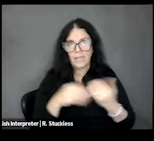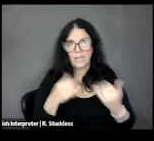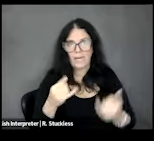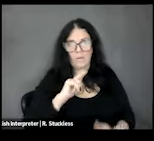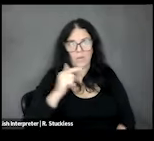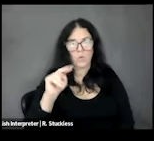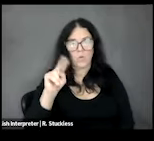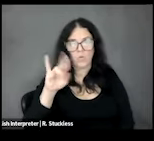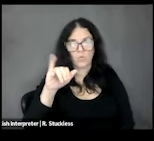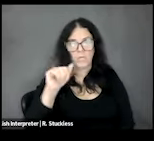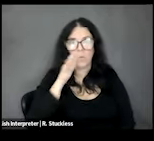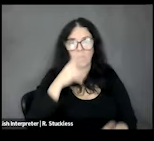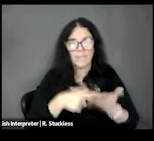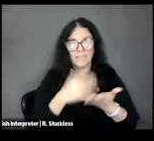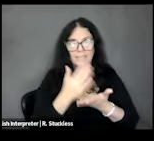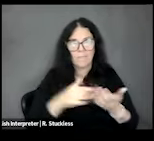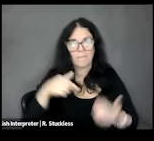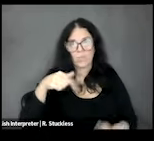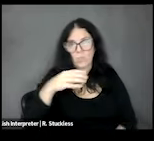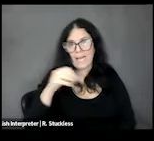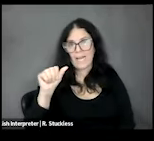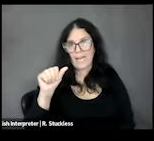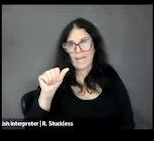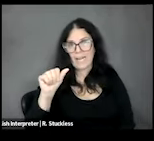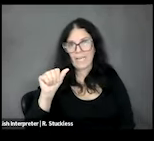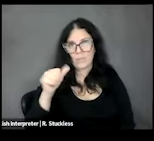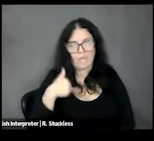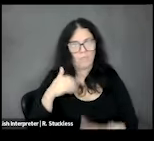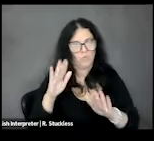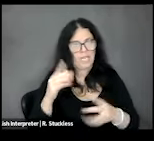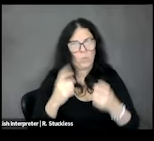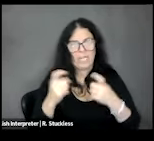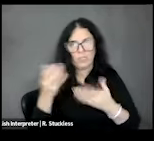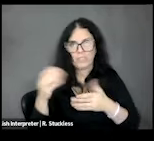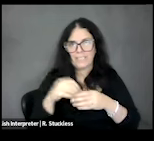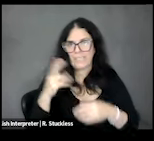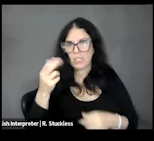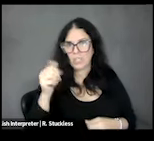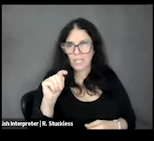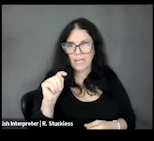help with some of the Q&A. We've got some great questions happening in the Q&A and in the chat we've